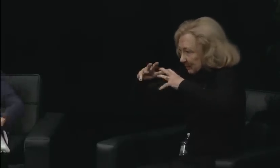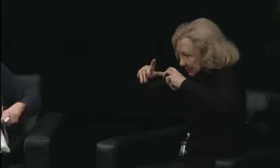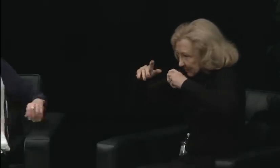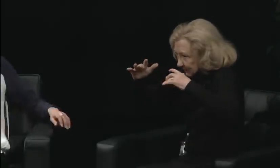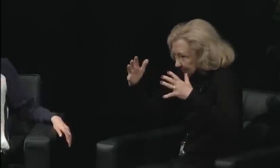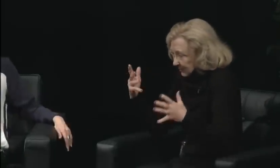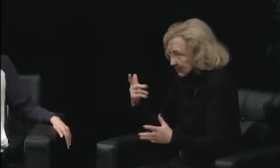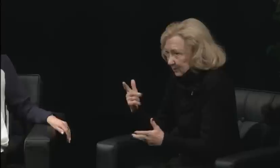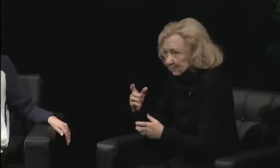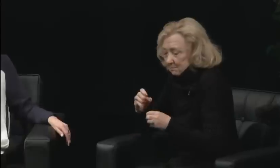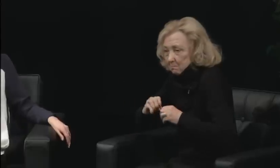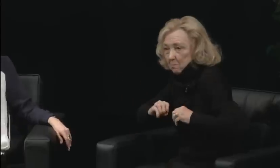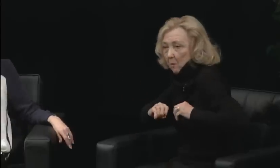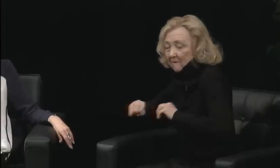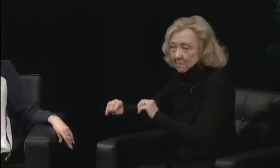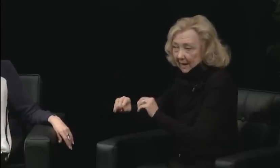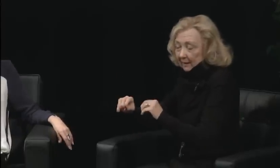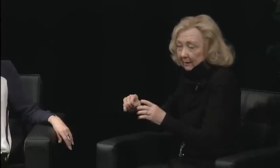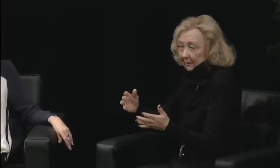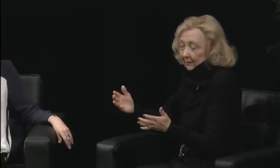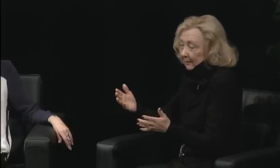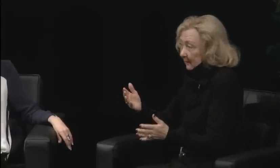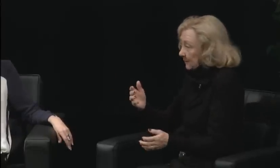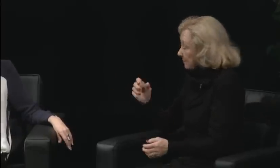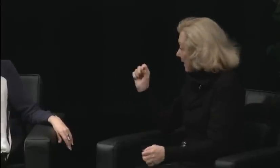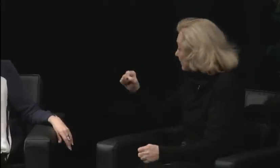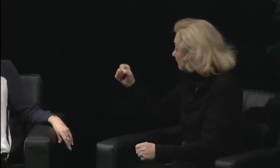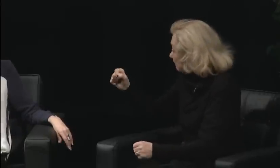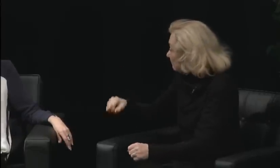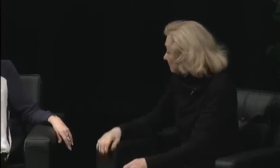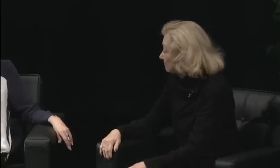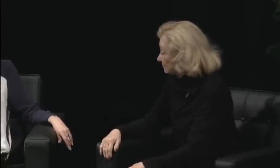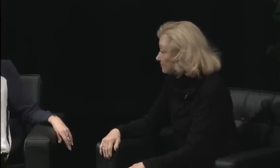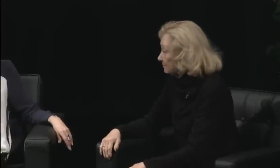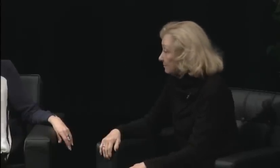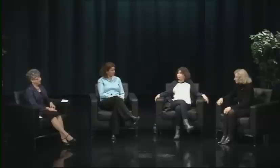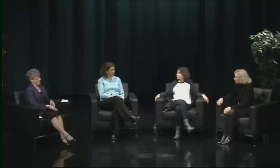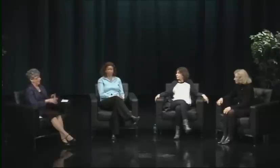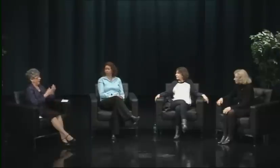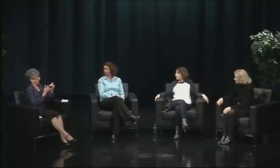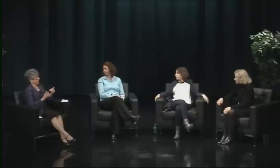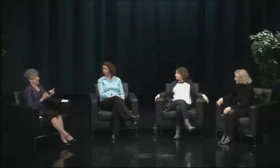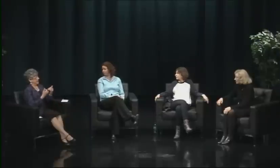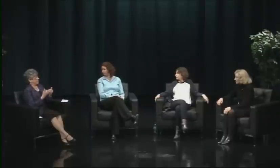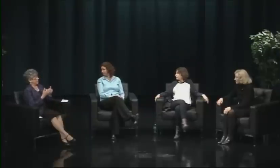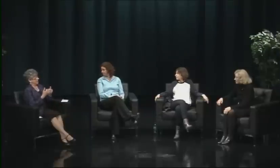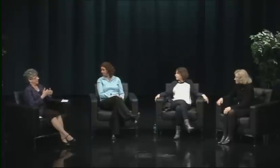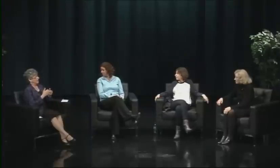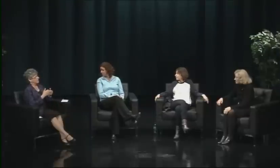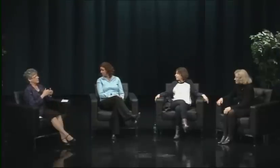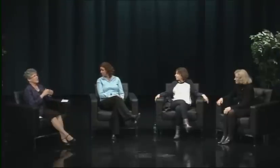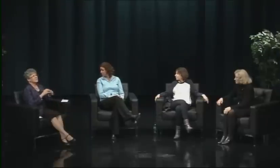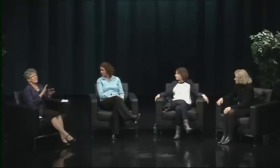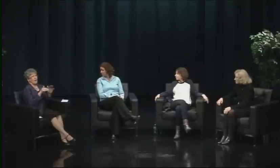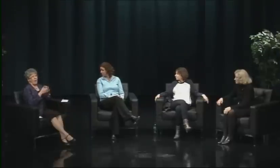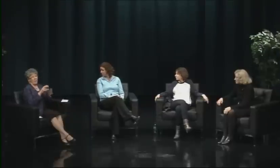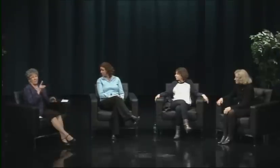We had a number of press conferences.